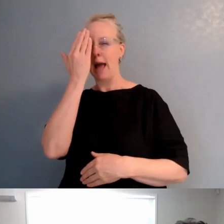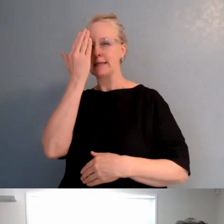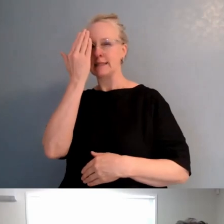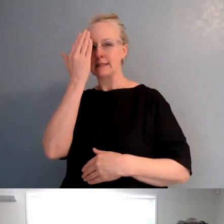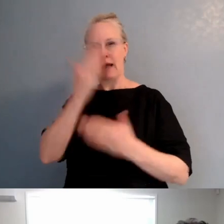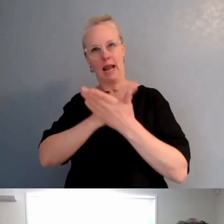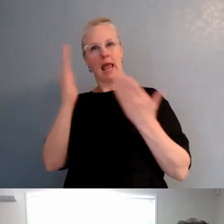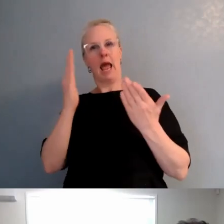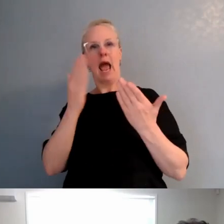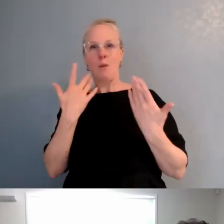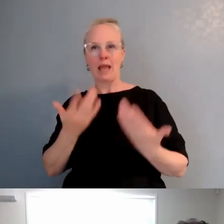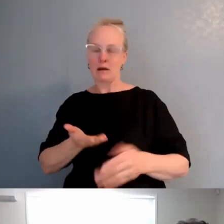and work through stuff.